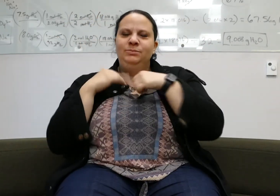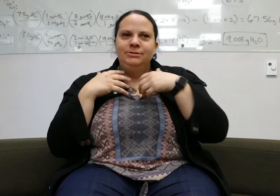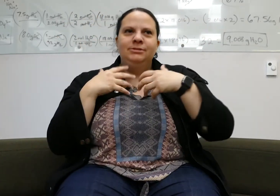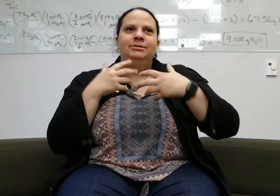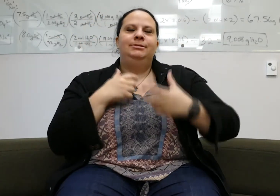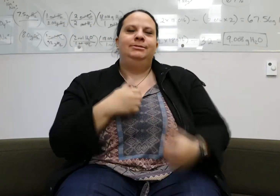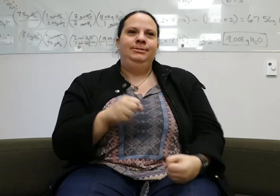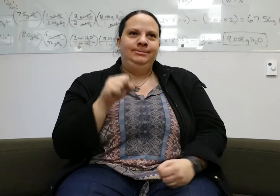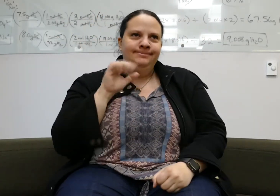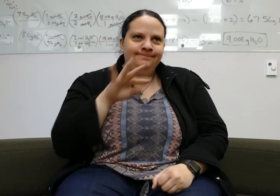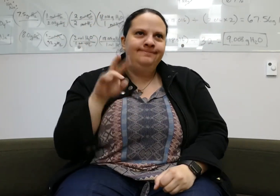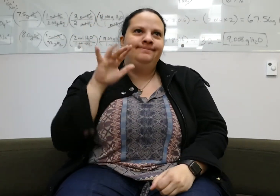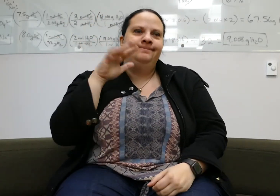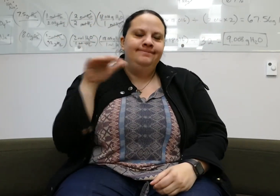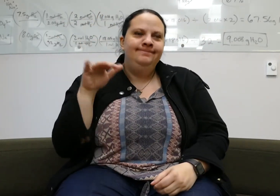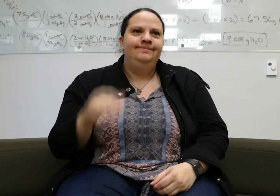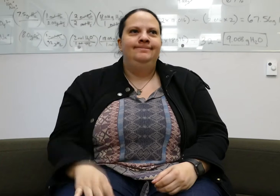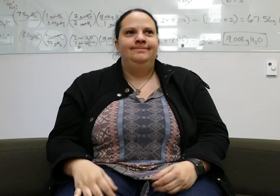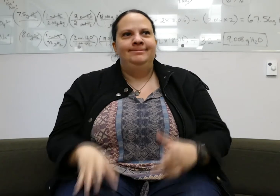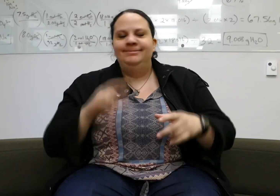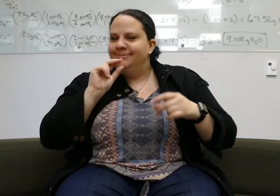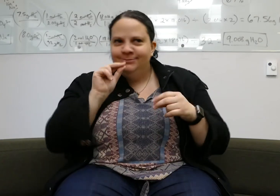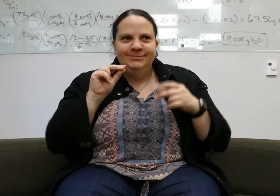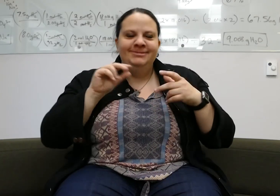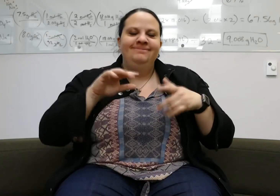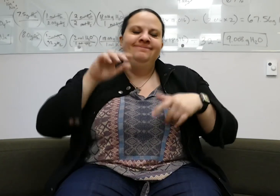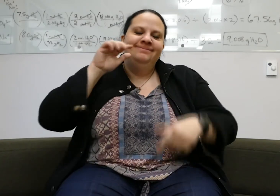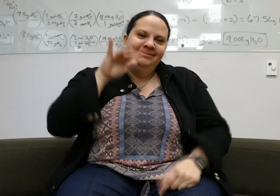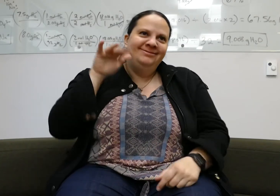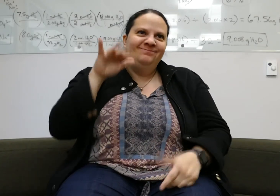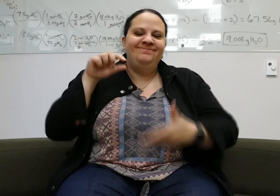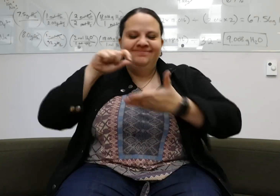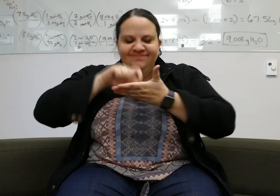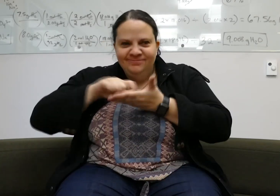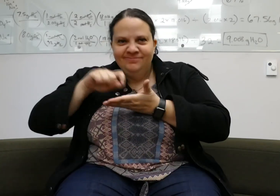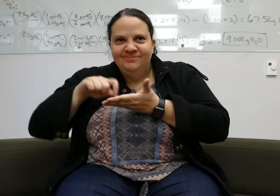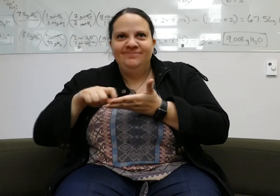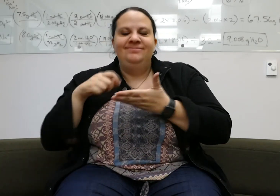I had to do a lot of fingerspelling, gesturing and writing.